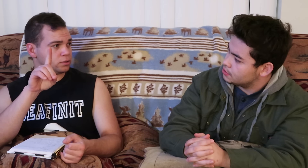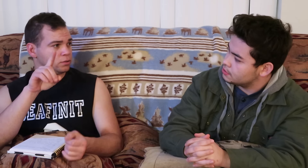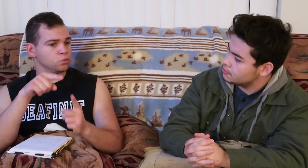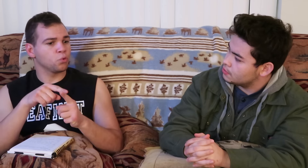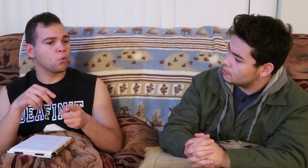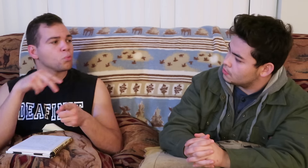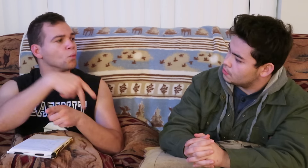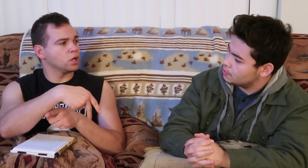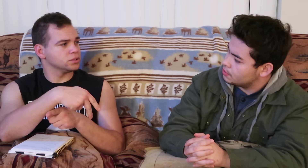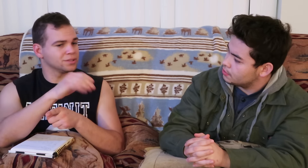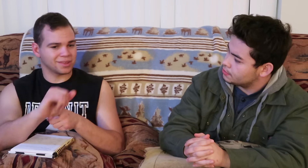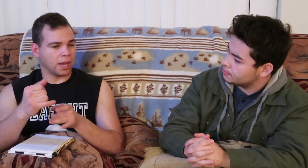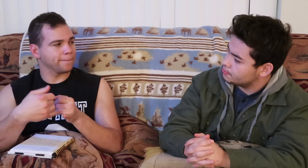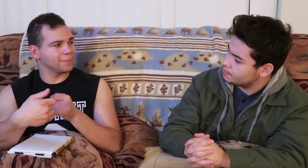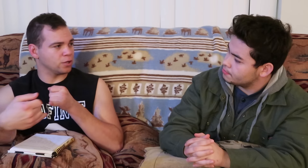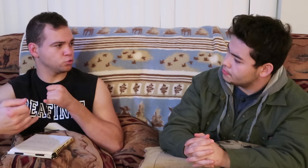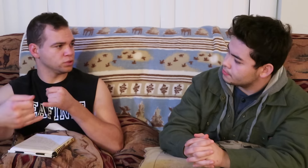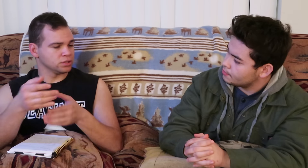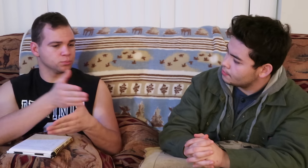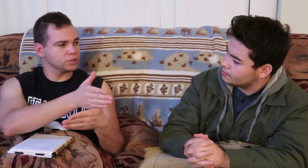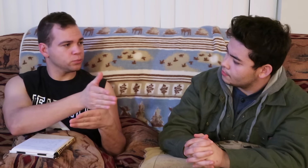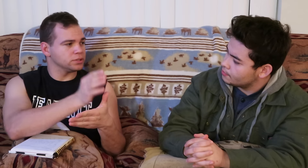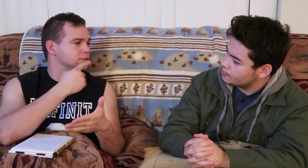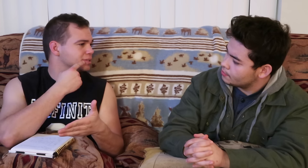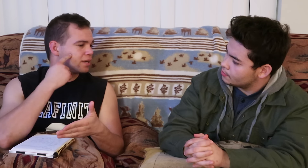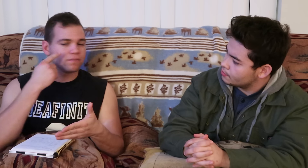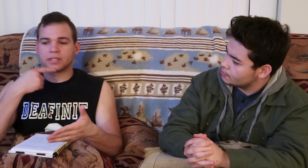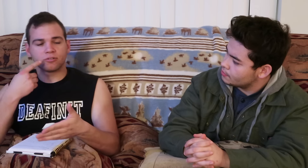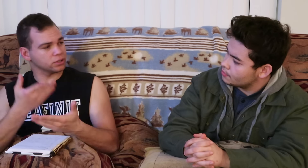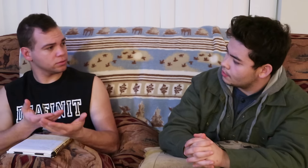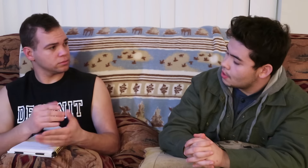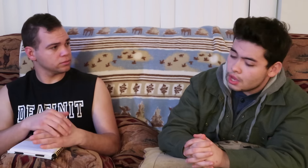to cross that boundary between deaf and hearing?